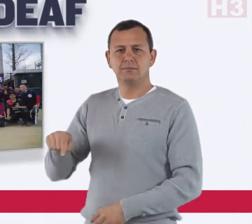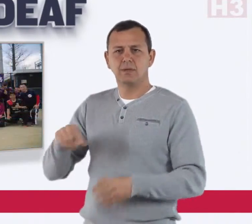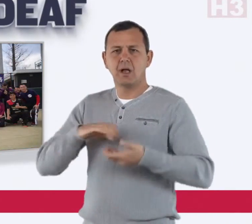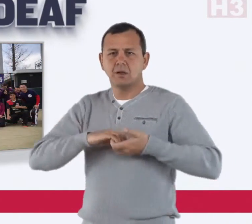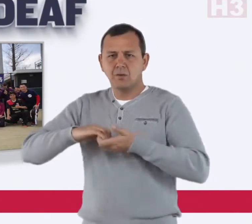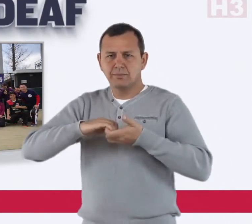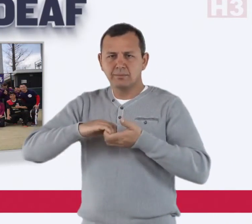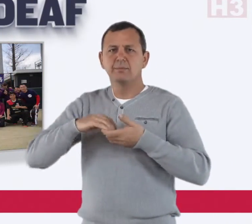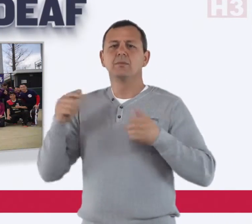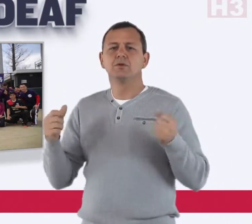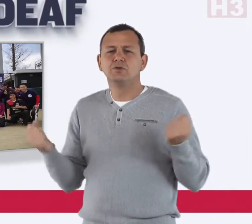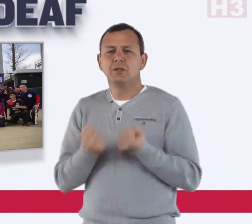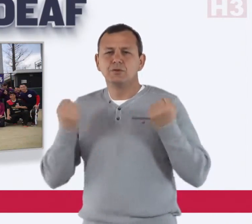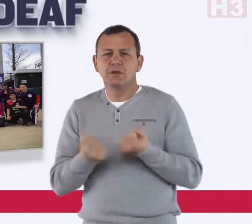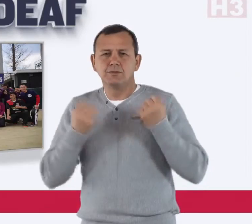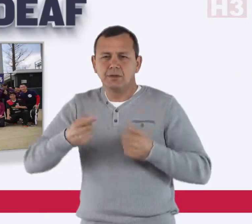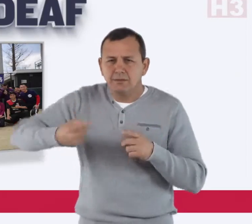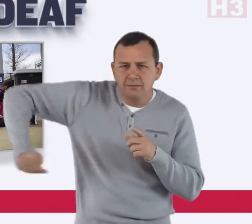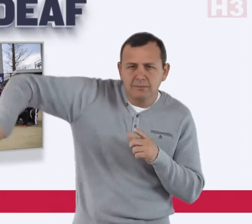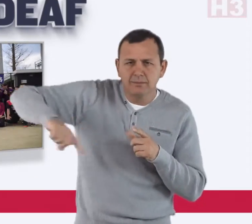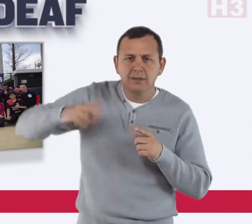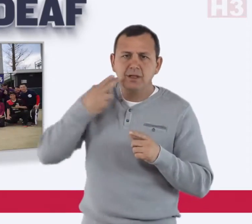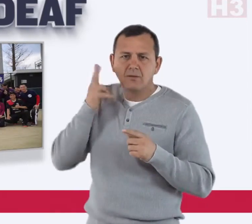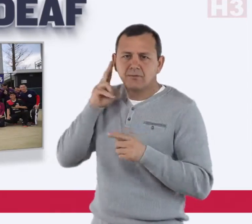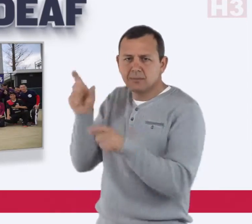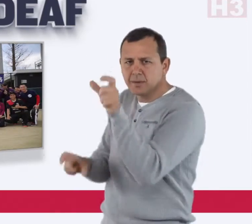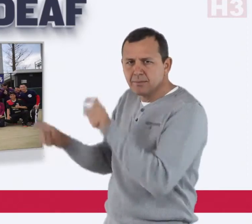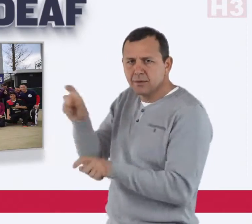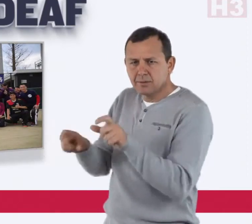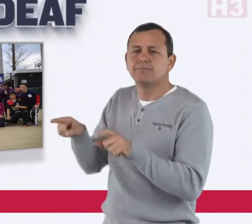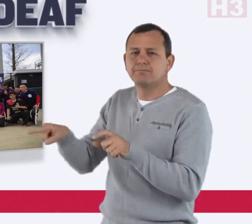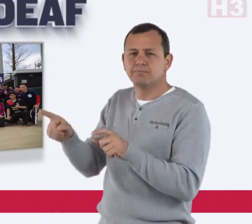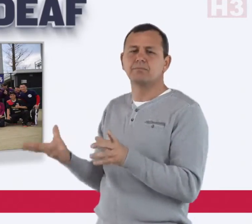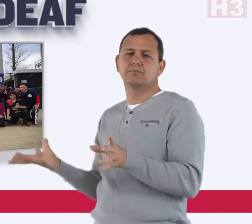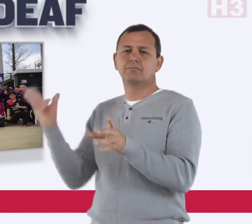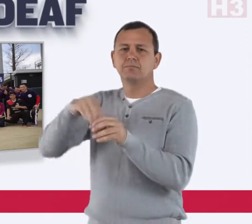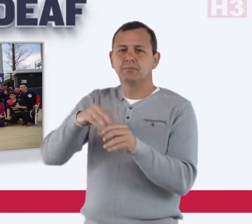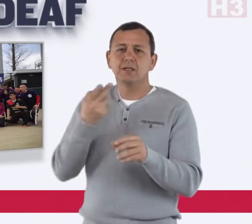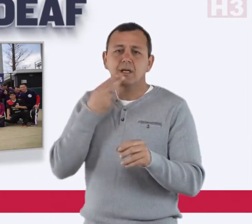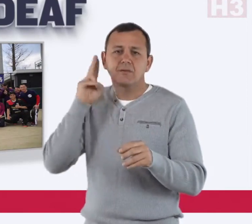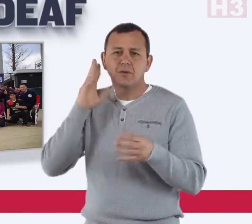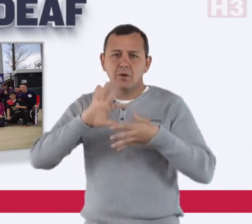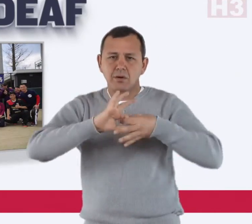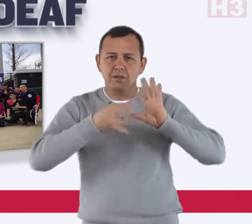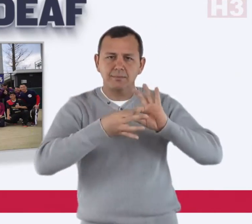The club trains deaf players for the Deaflympics, encourages health and wellness through tennis, hosts events